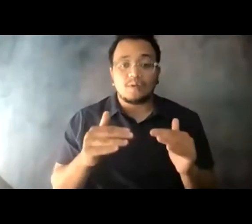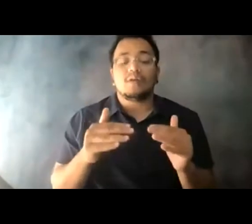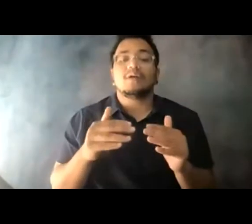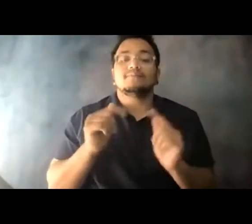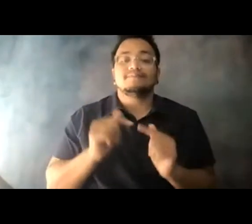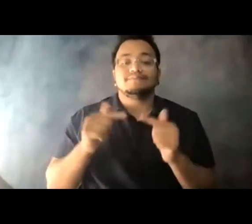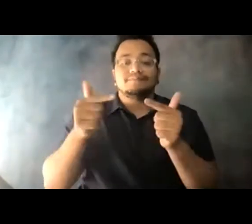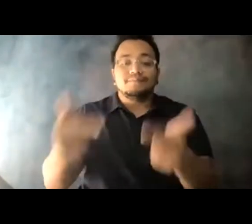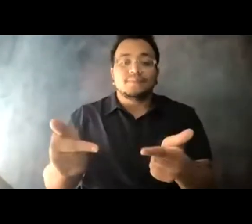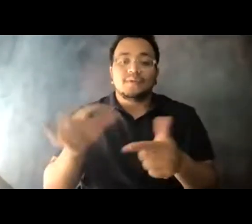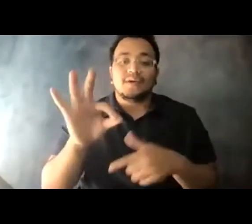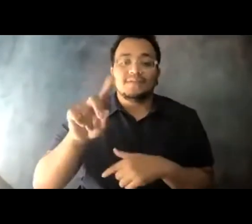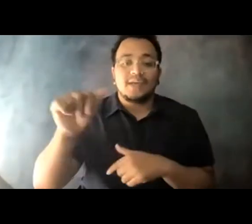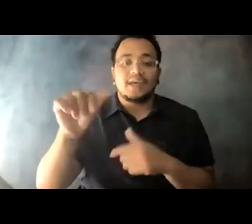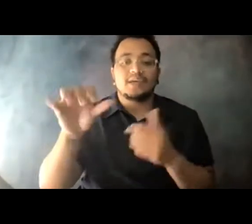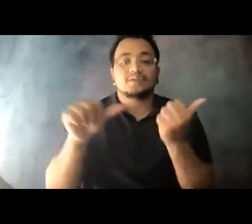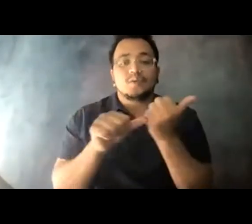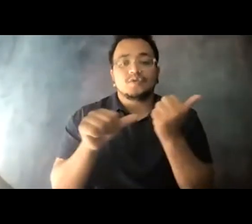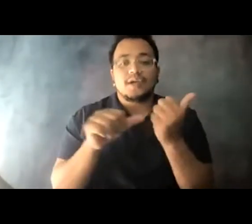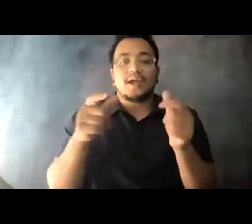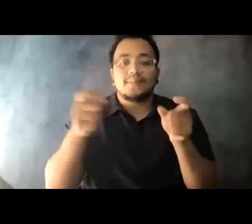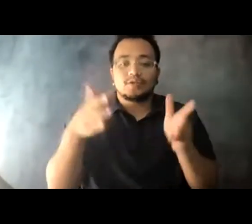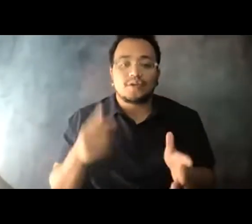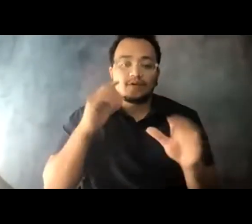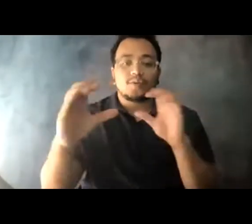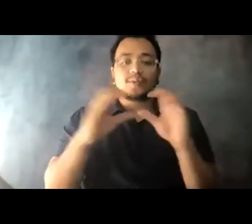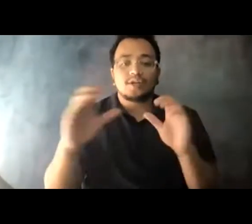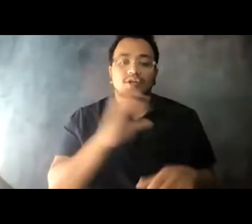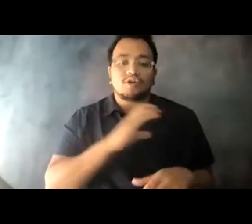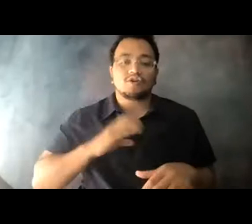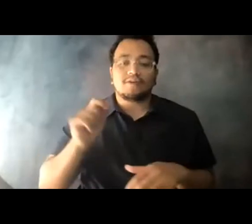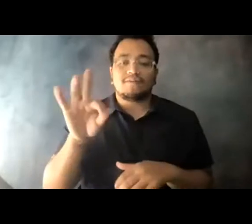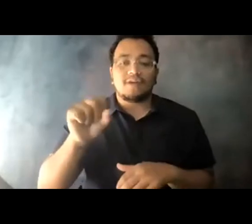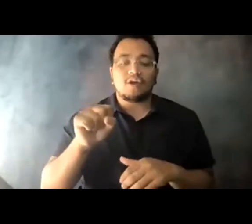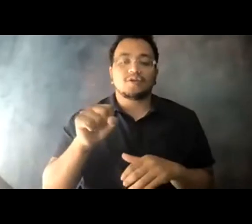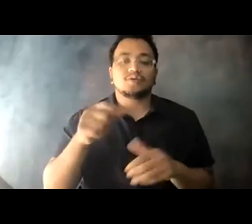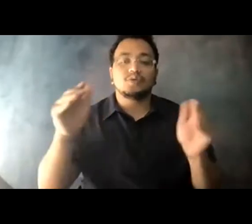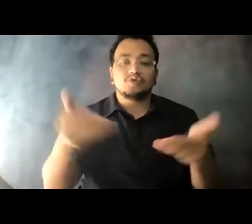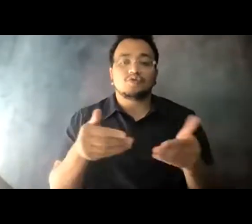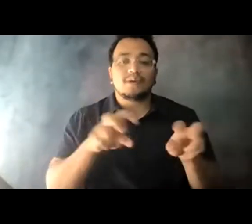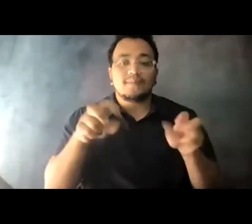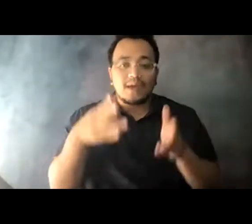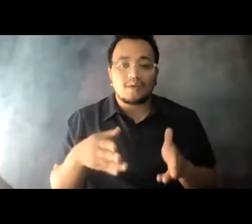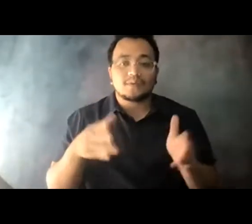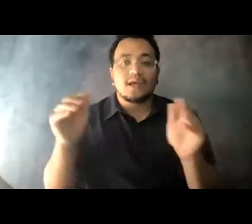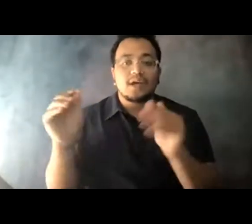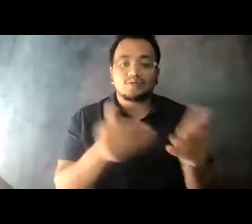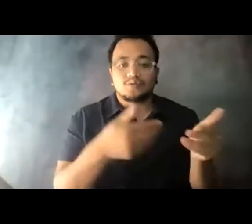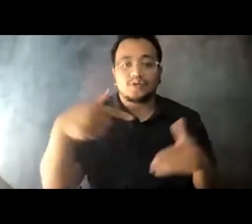affairs, Paul Kincaid, to introduce our 14:05:32 panelists and help facilitate our